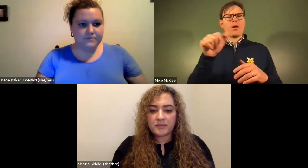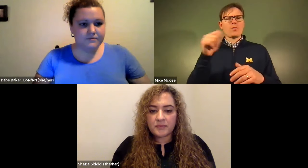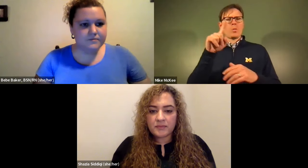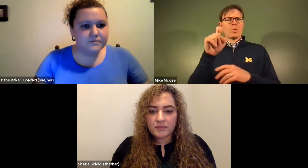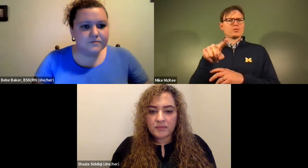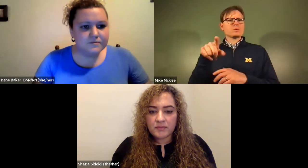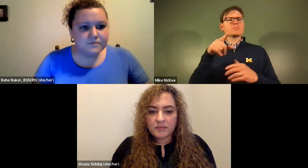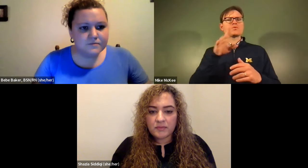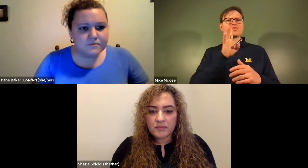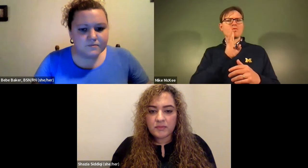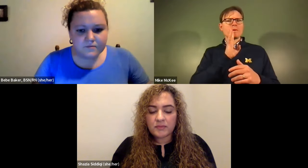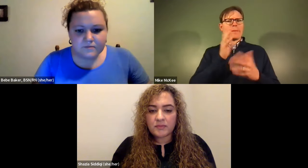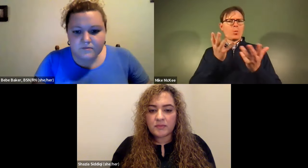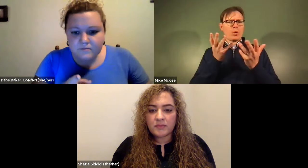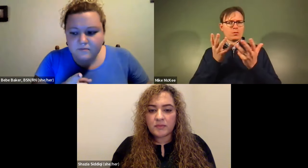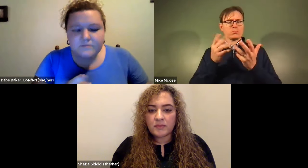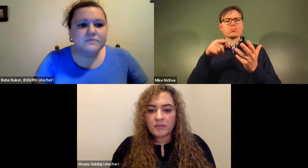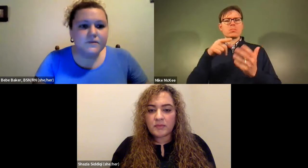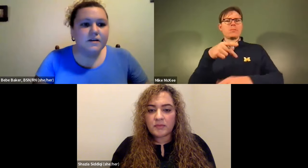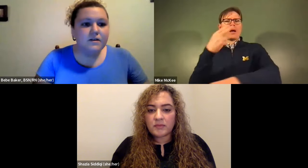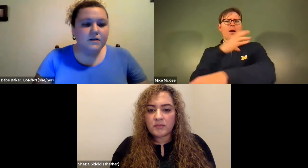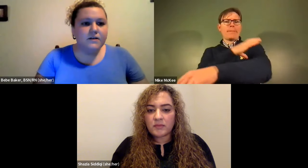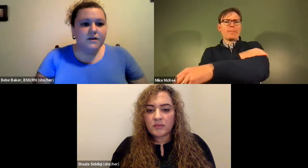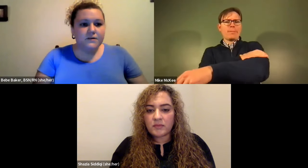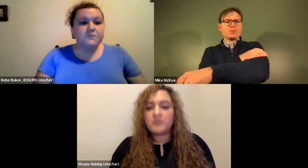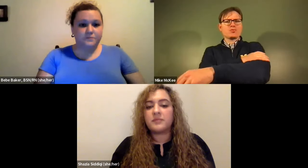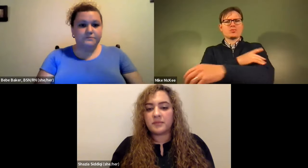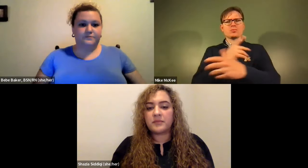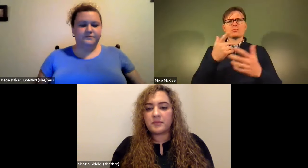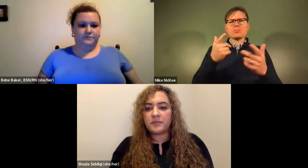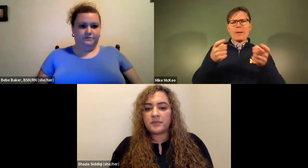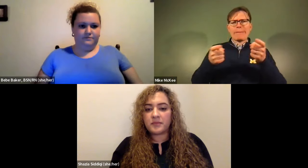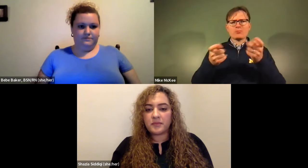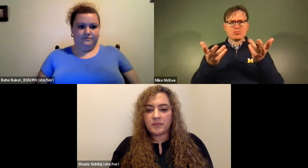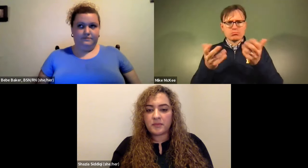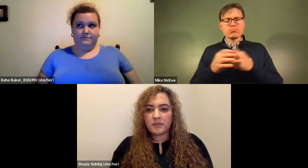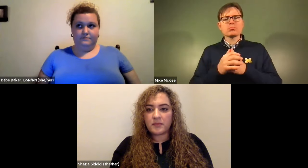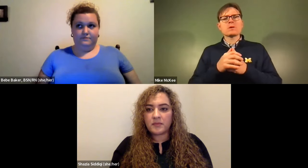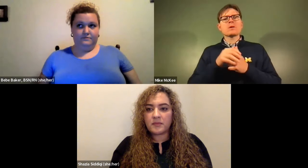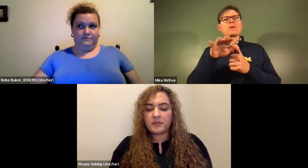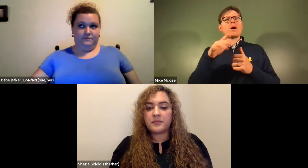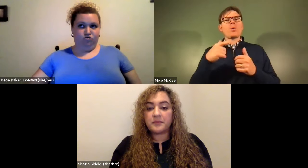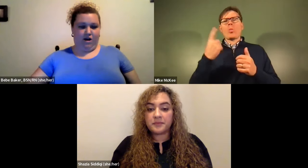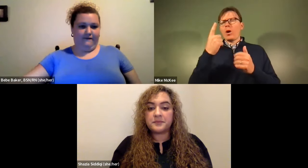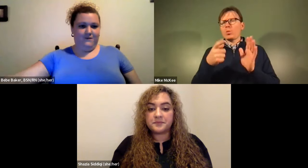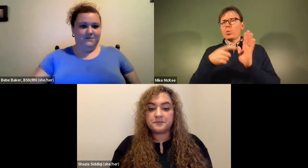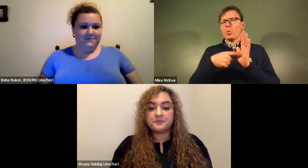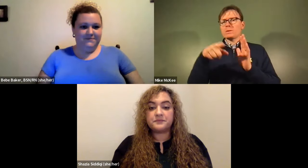James Cech: yeah excellent advice, a question came in. James Cech: Regarding high blood pressure and how do you manage your blood pressure.